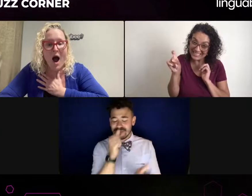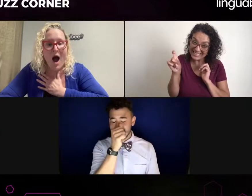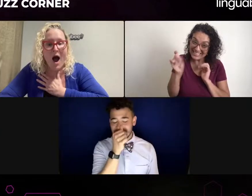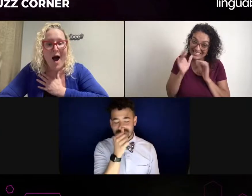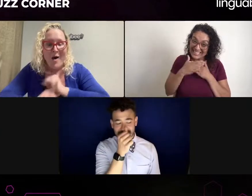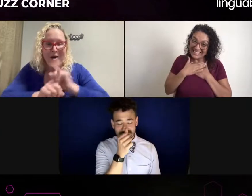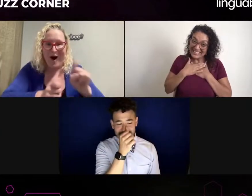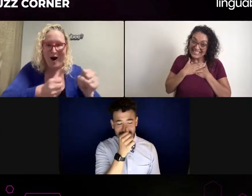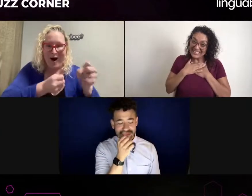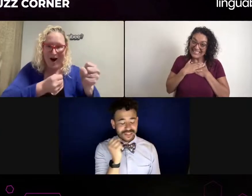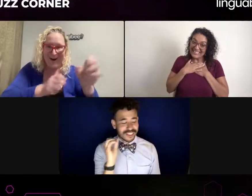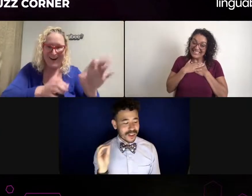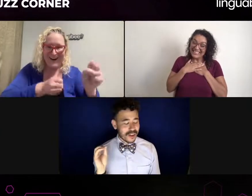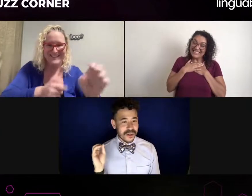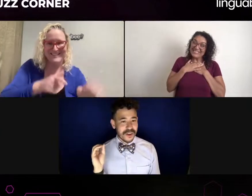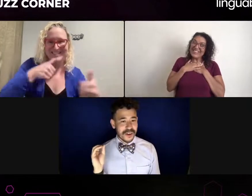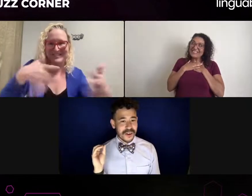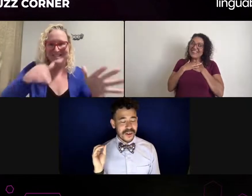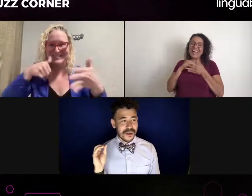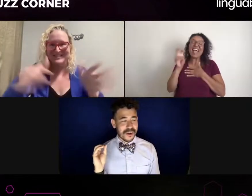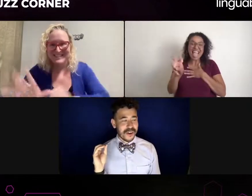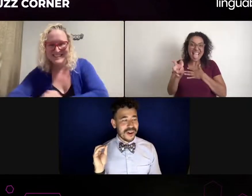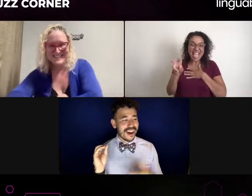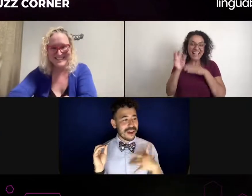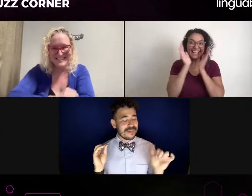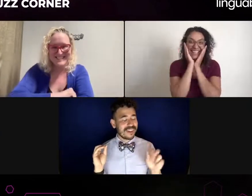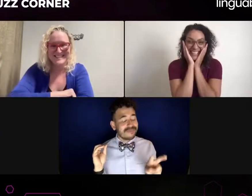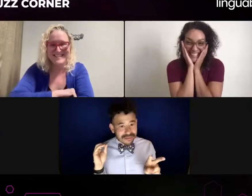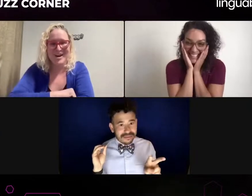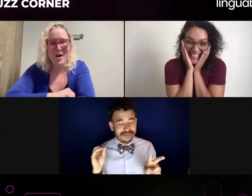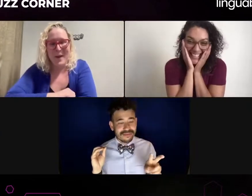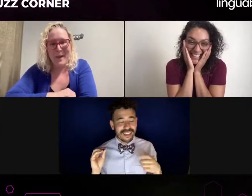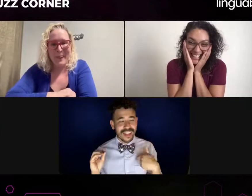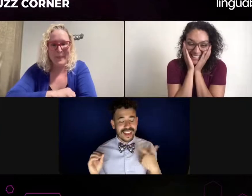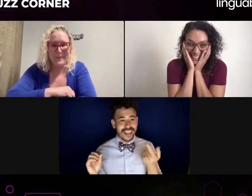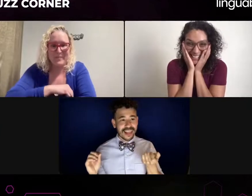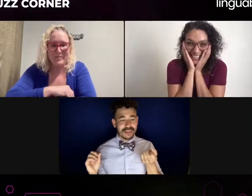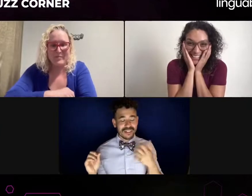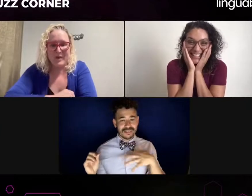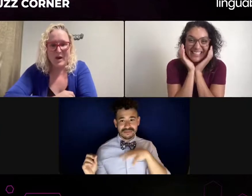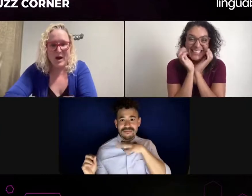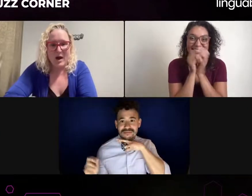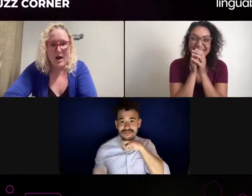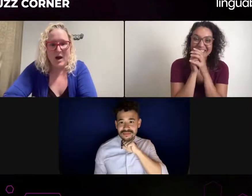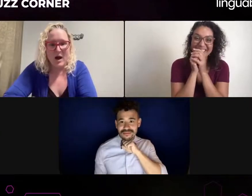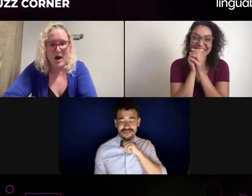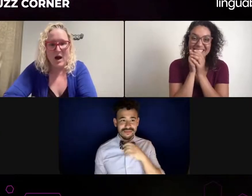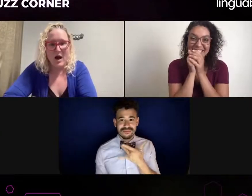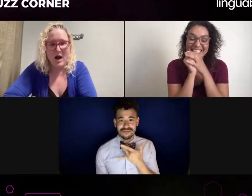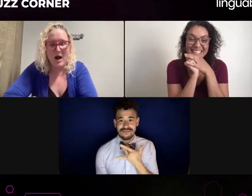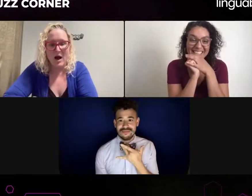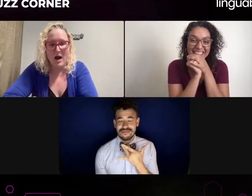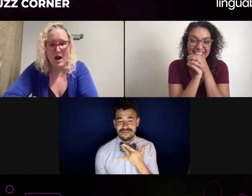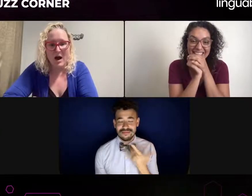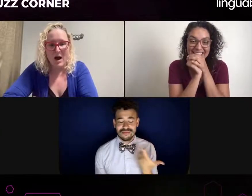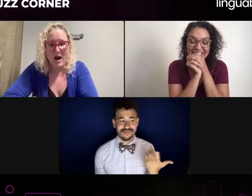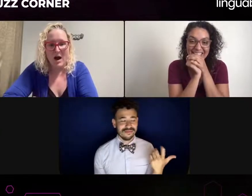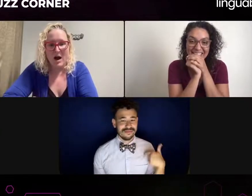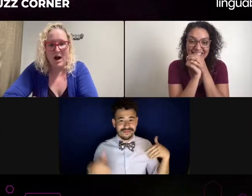How do you even trust a person like that to interpret for you accurately if they also want the role?